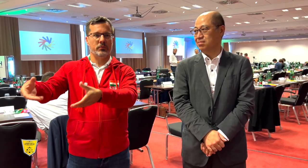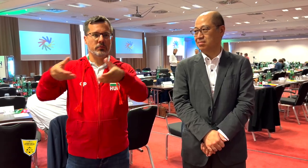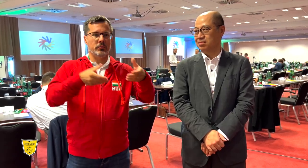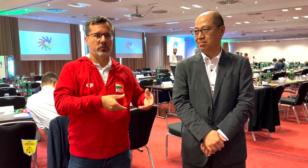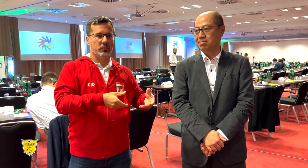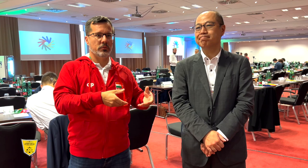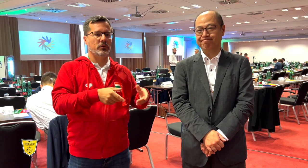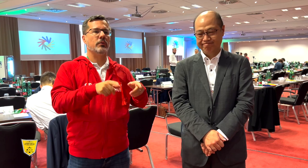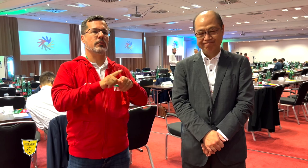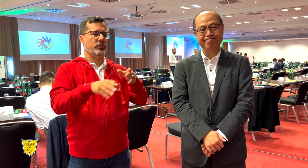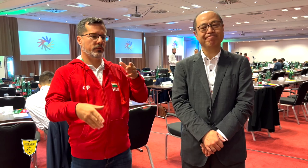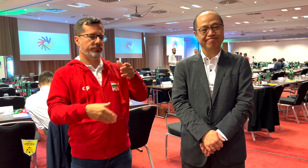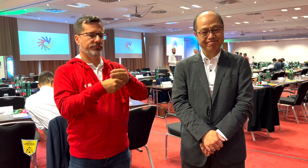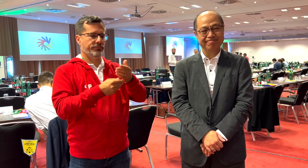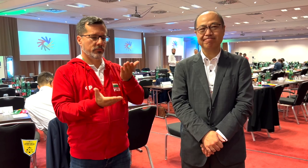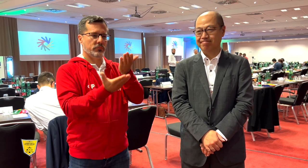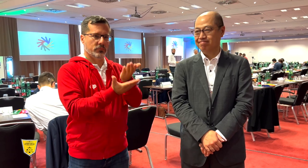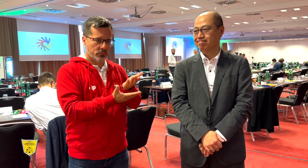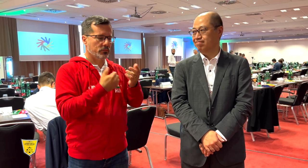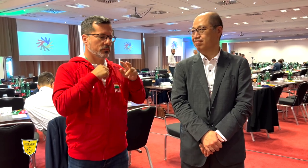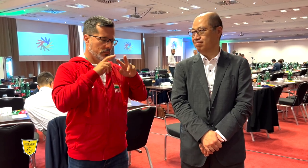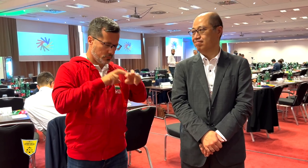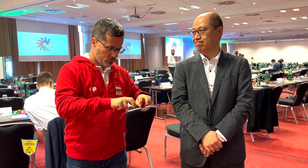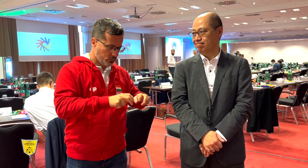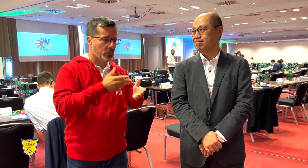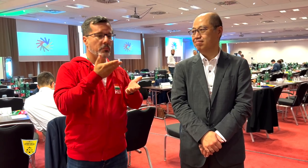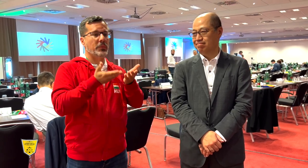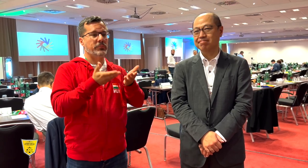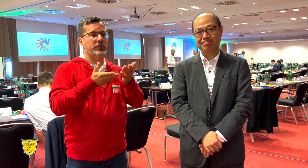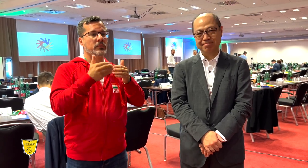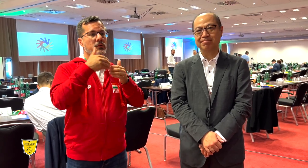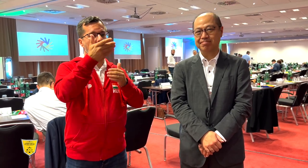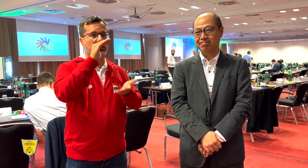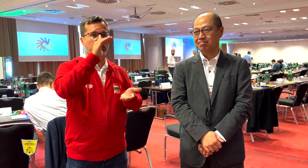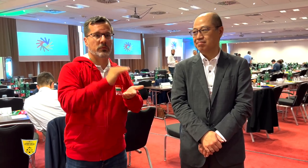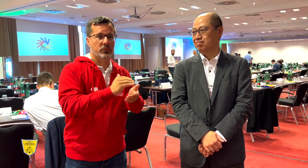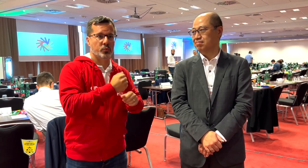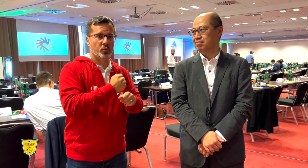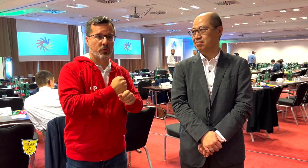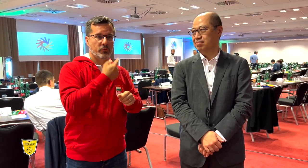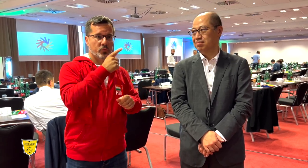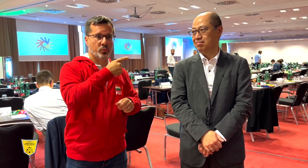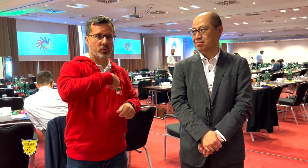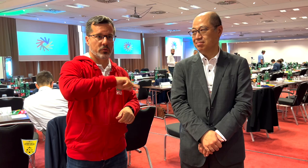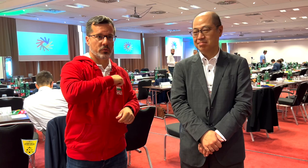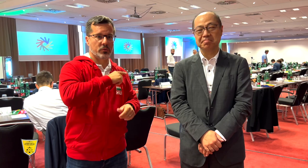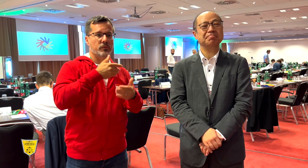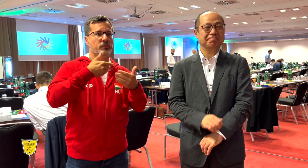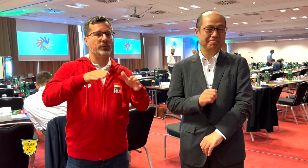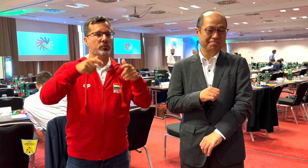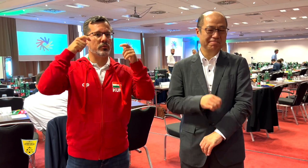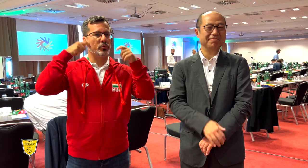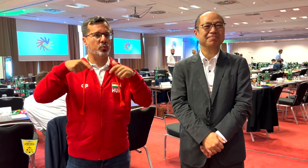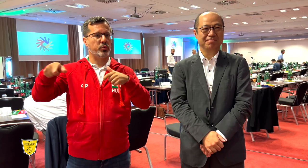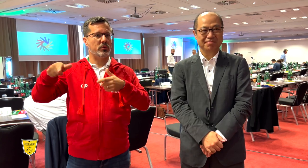team and perhaps with the decision made by the court, our work will be less because a judge has made the decision.